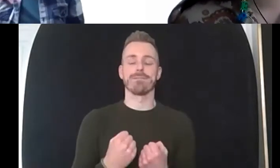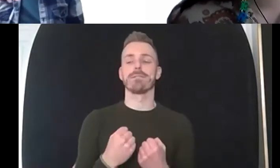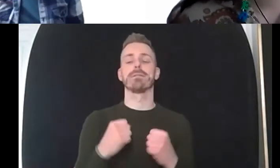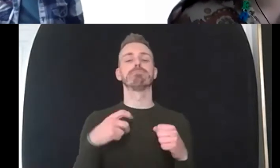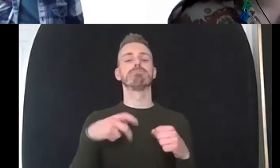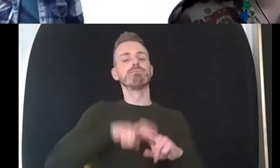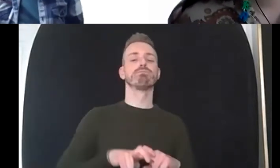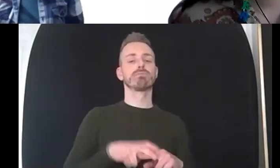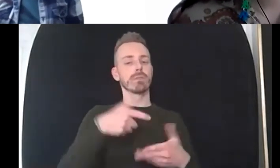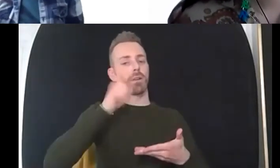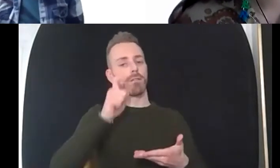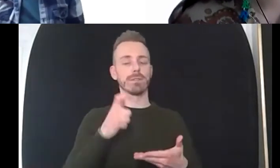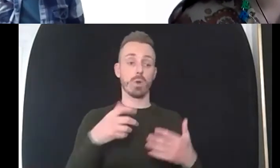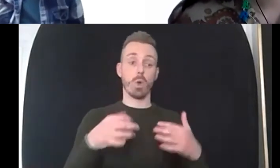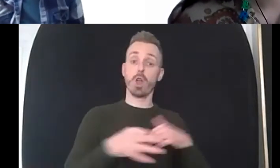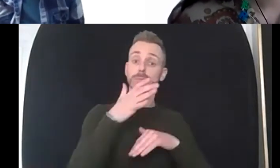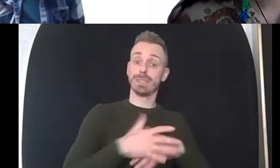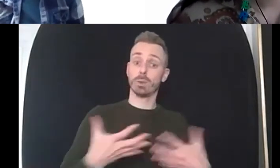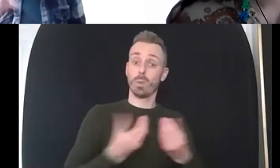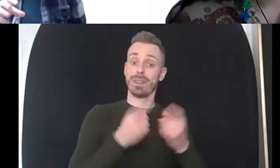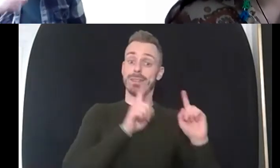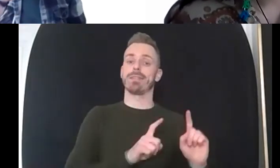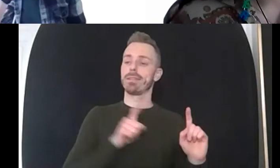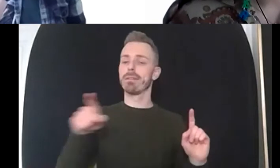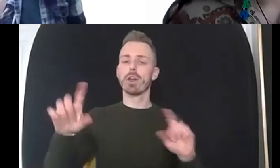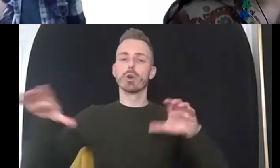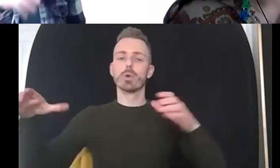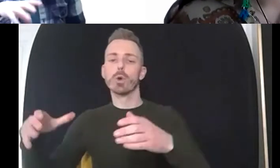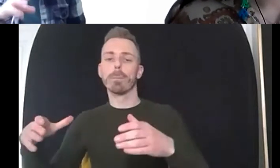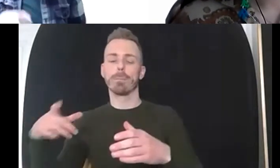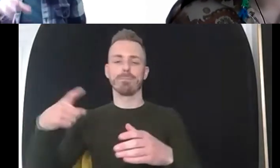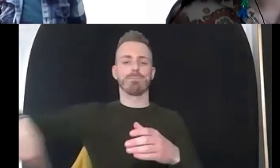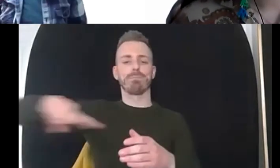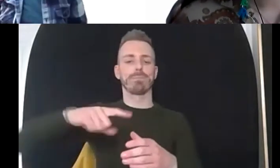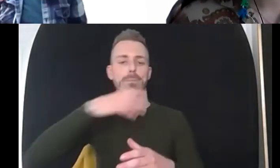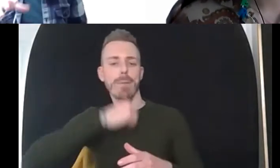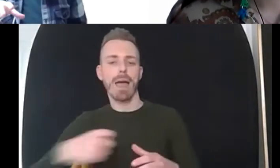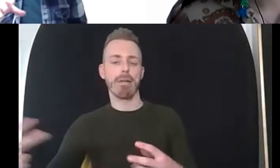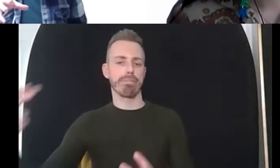at myself my husband i was fairly oblivious but my husband was very uncomfortable we ended up leaving